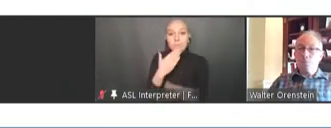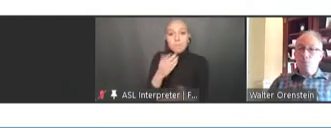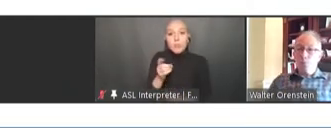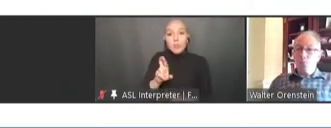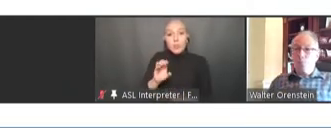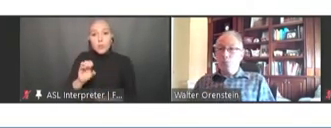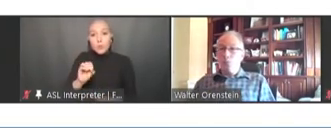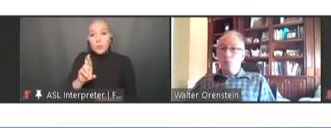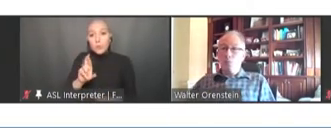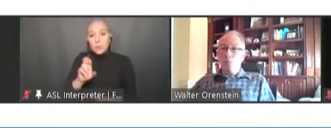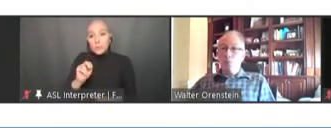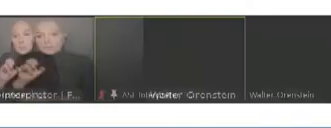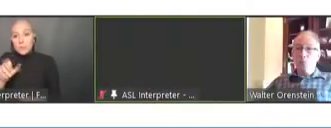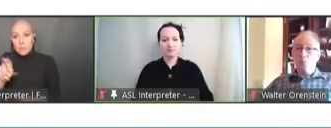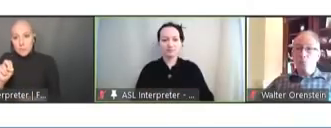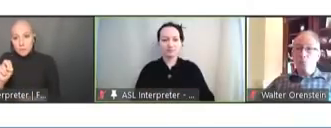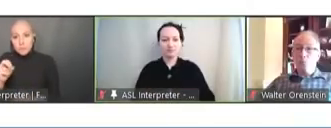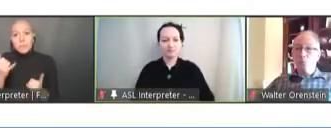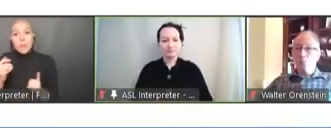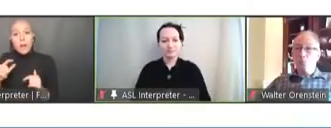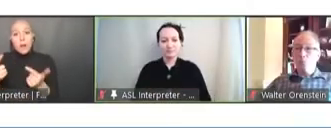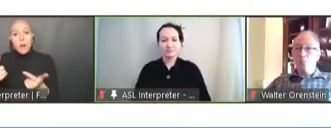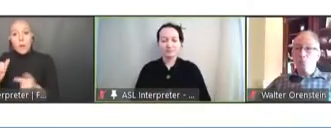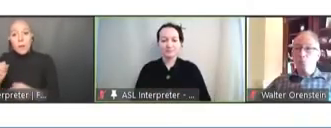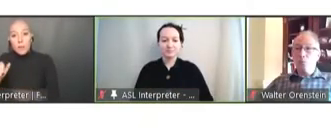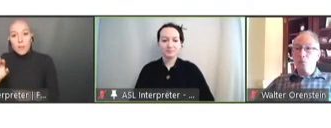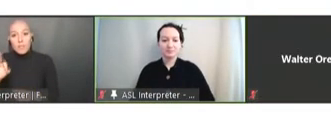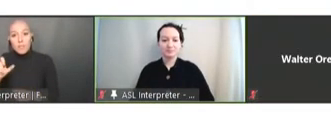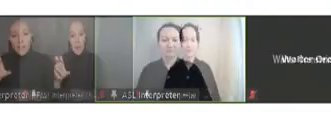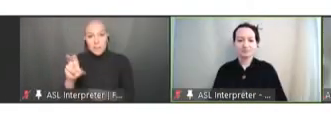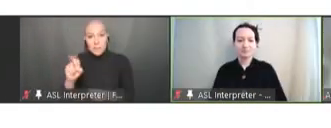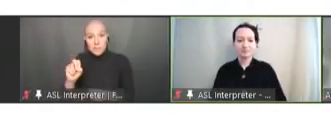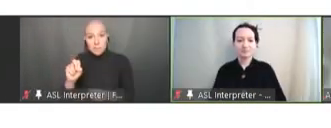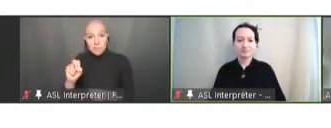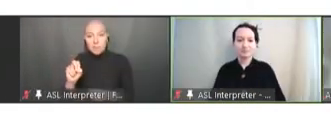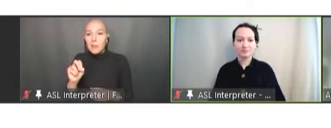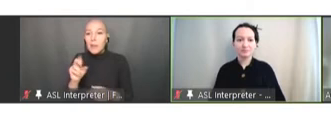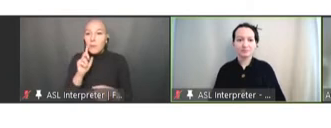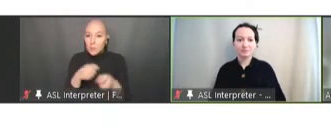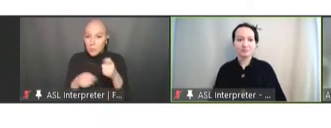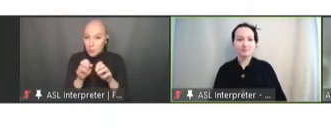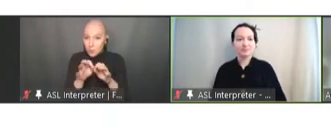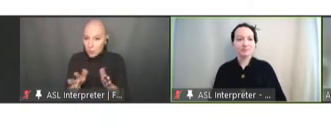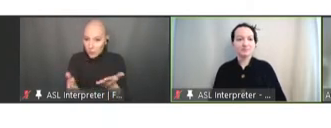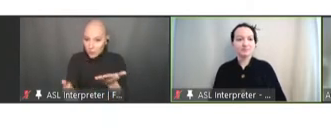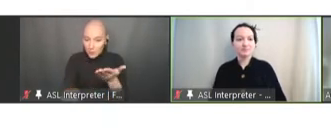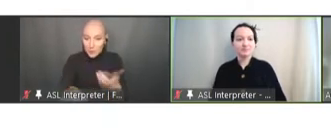turn to Amy Finan from the Sabin Vaccine Institute. Amy, you have the floor.